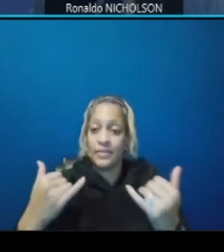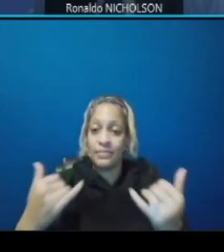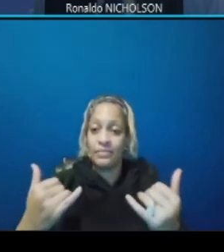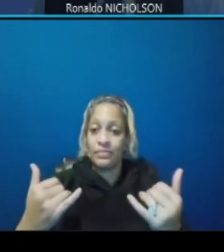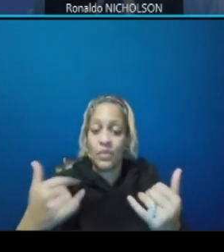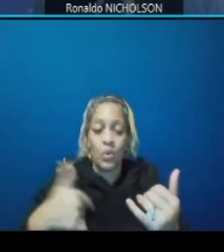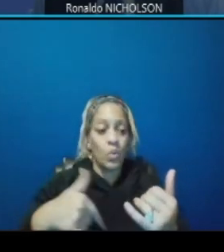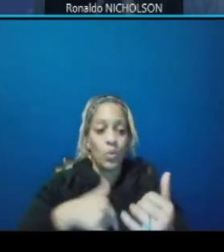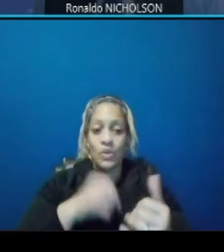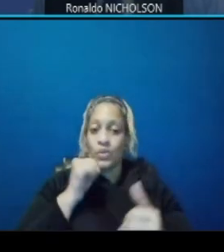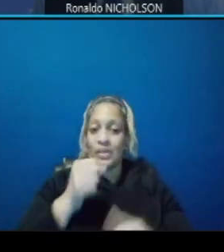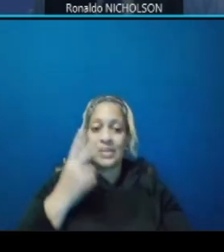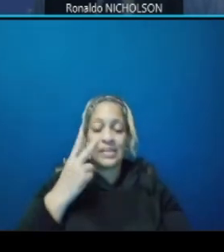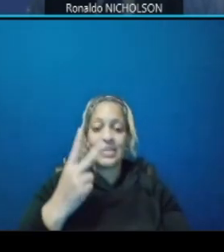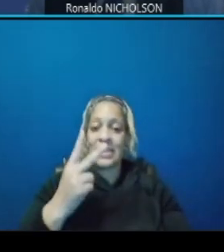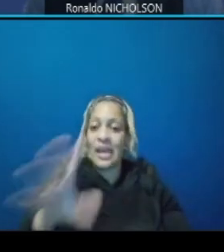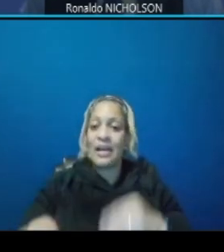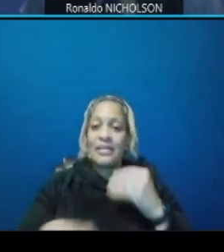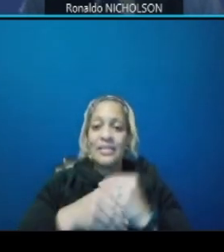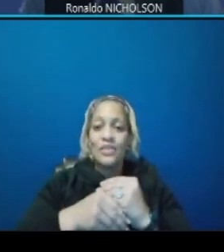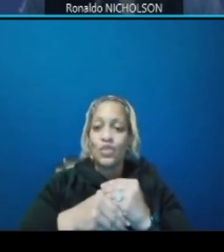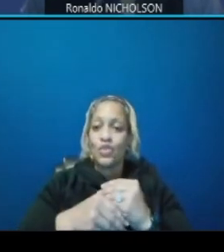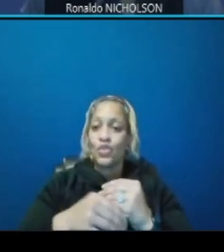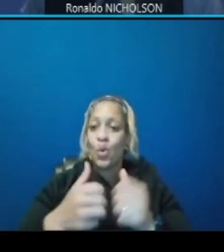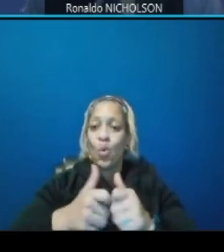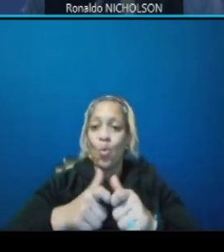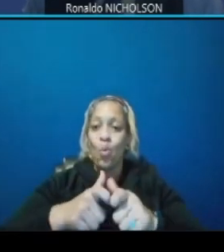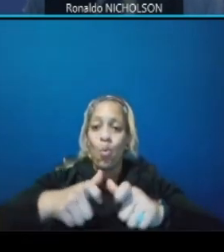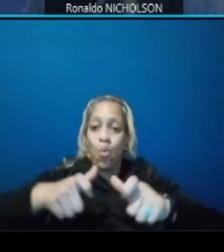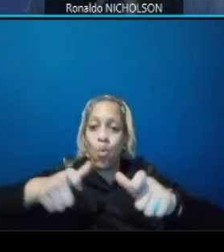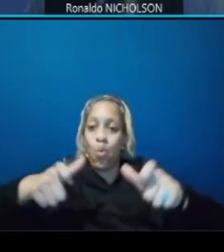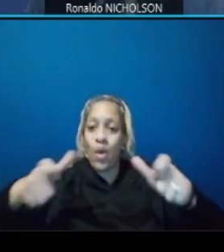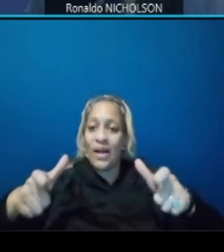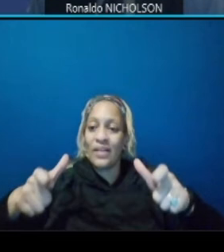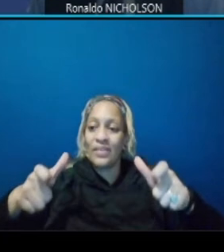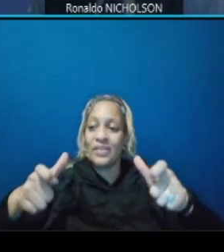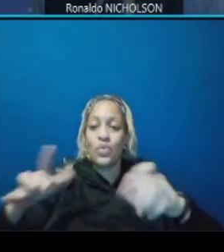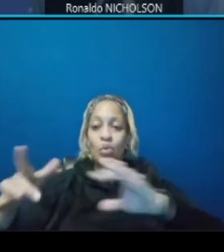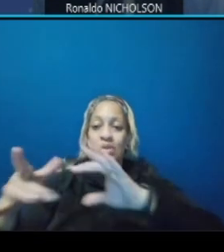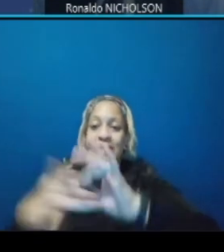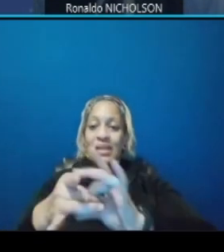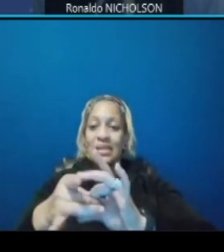any need for additional widens of the adjacent streets to accommodate the construction